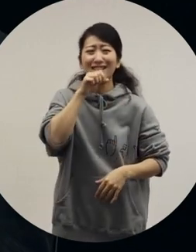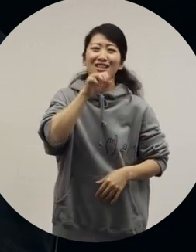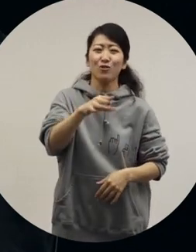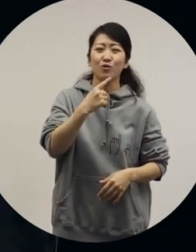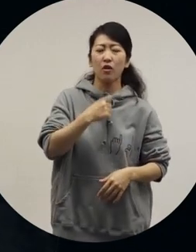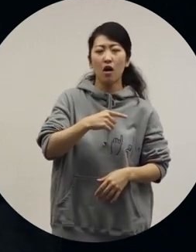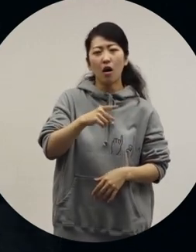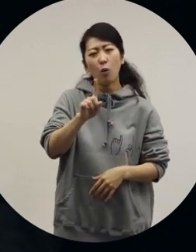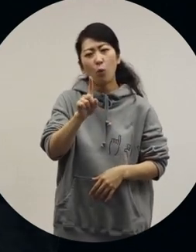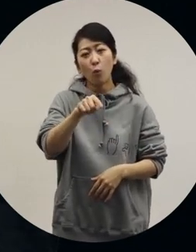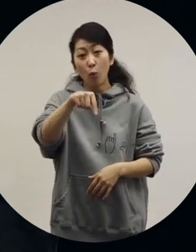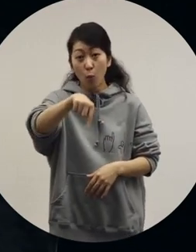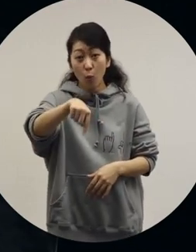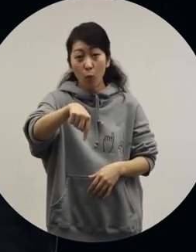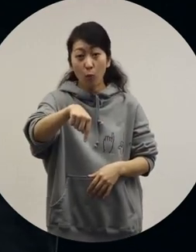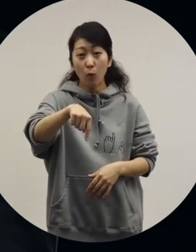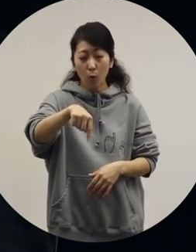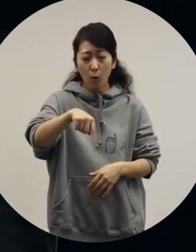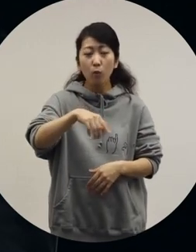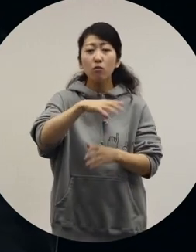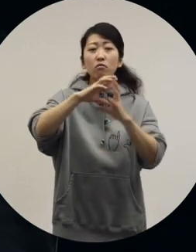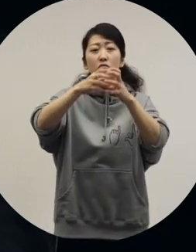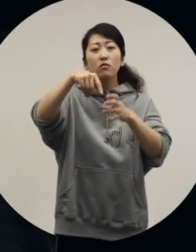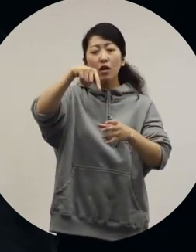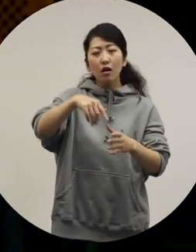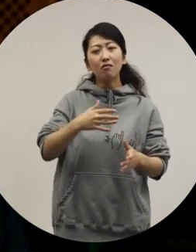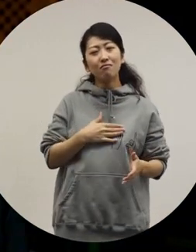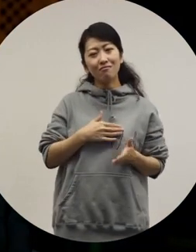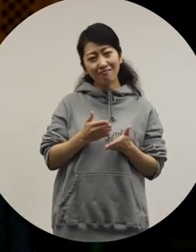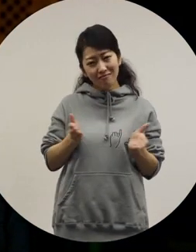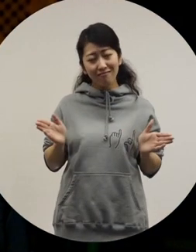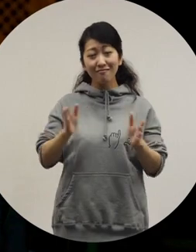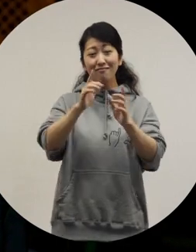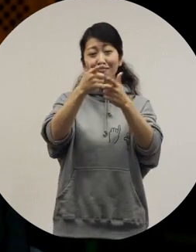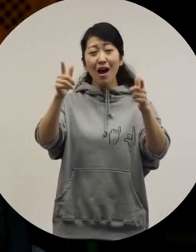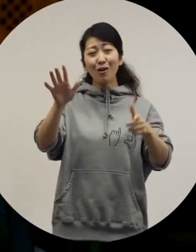I mean, though the world is becoming more tolerant and inclusive,